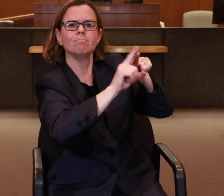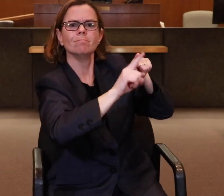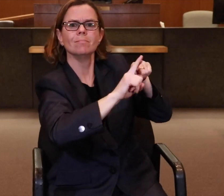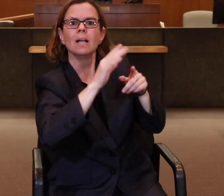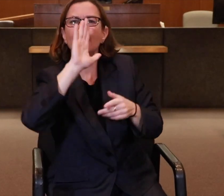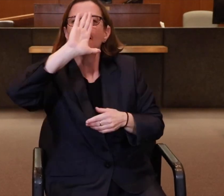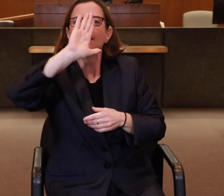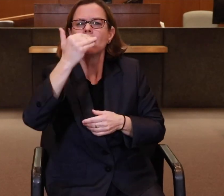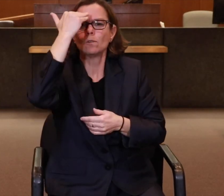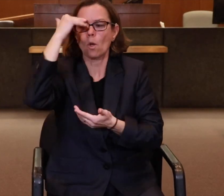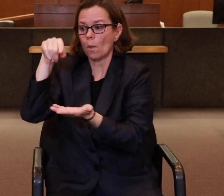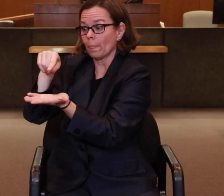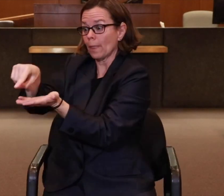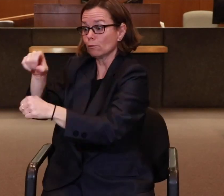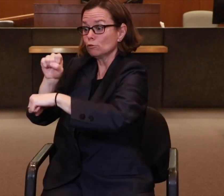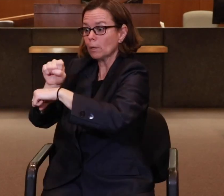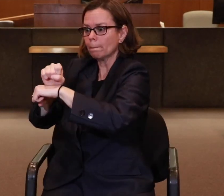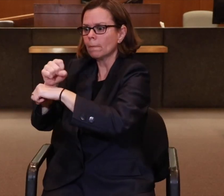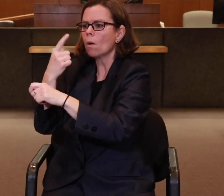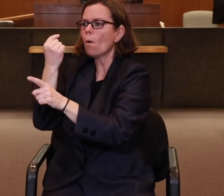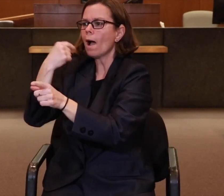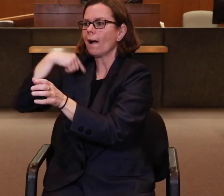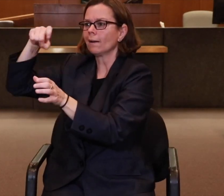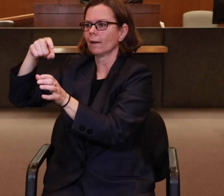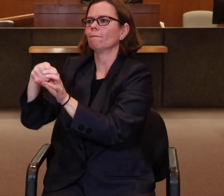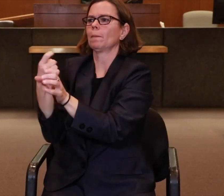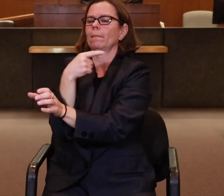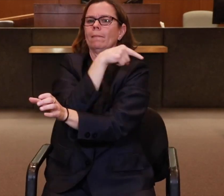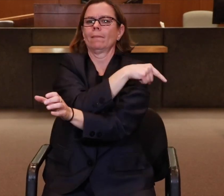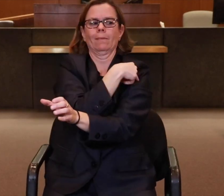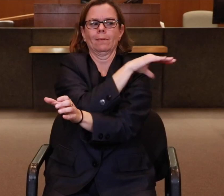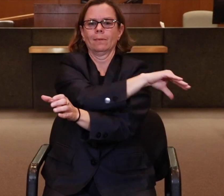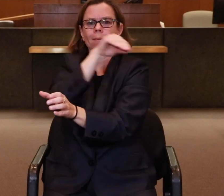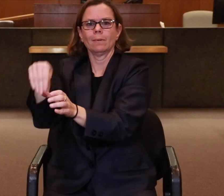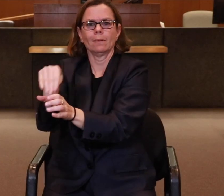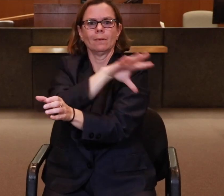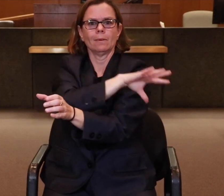You never know when you’ll need the extra knowledge.